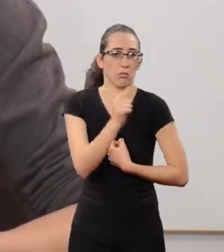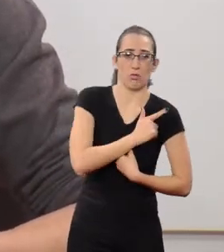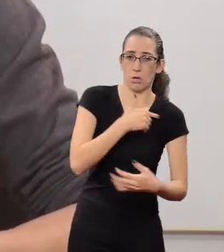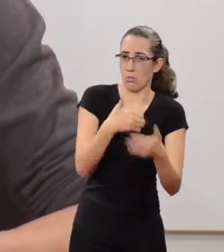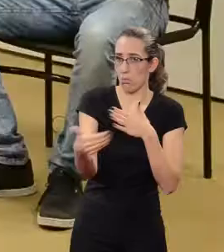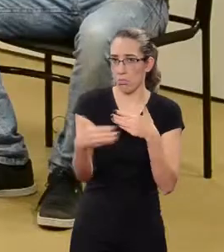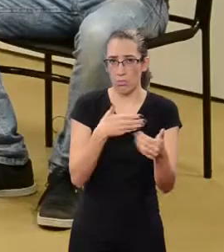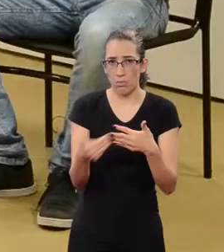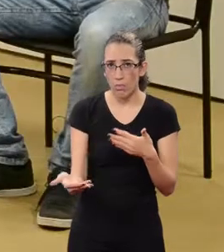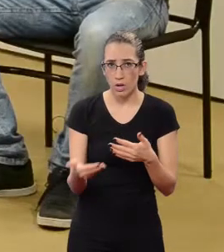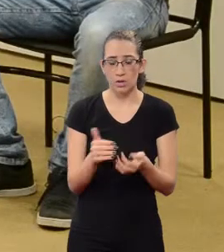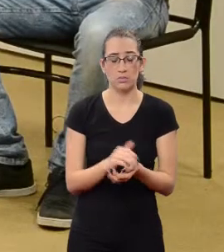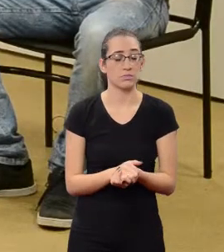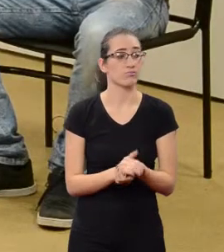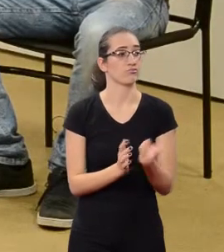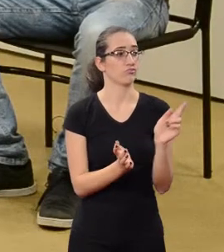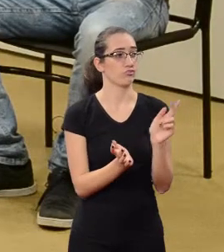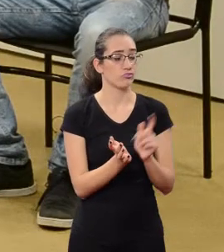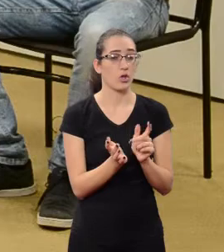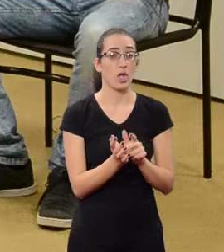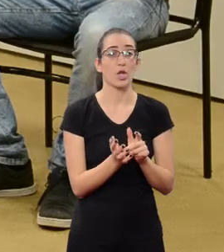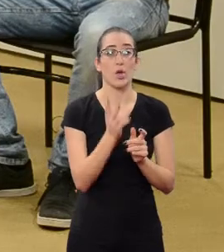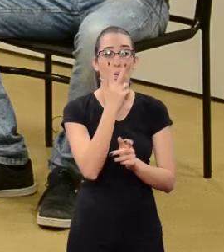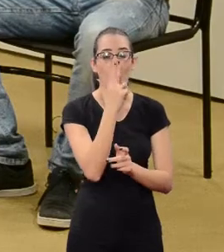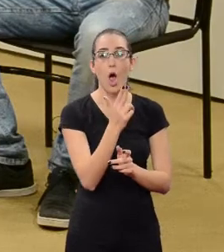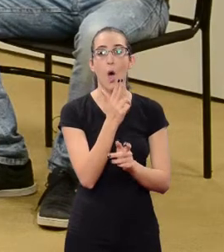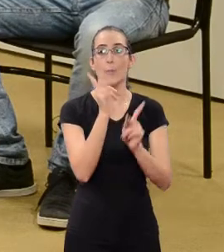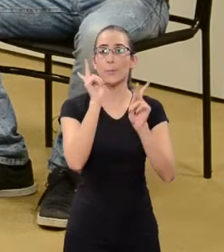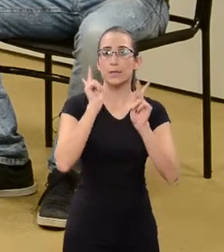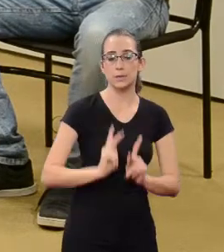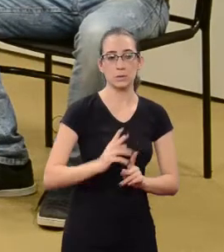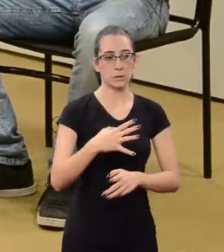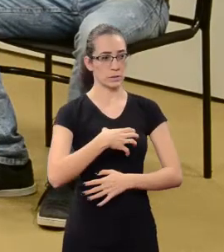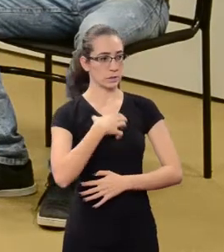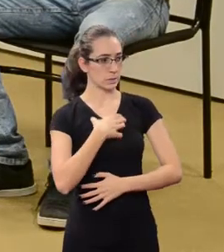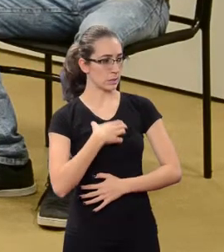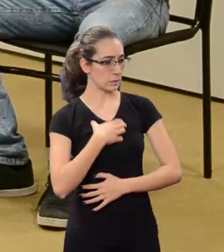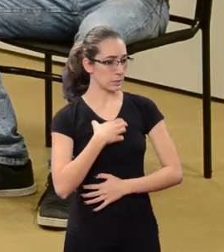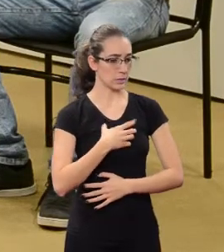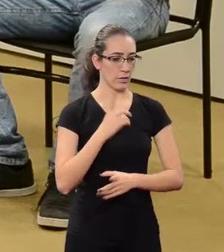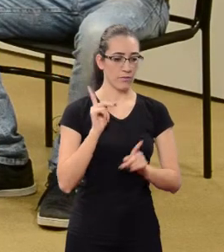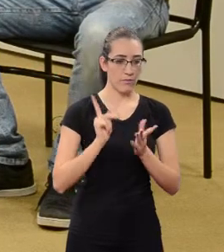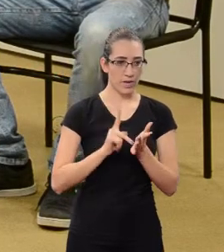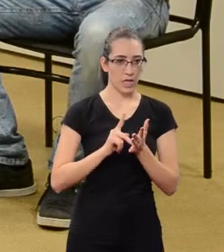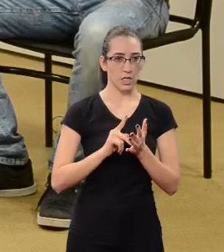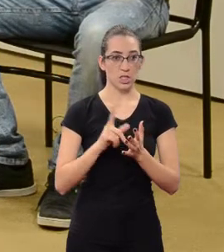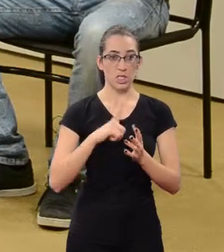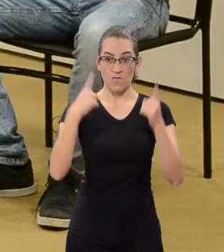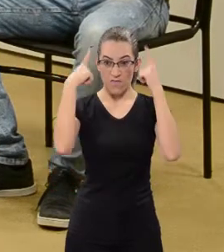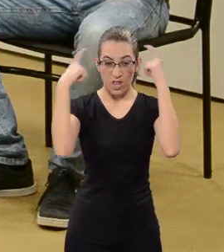That is, a mentality the hateful, angry person, the person who is violent